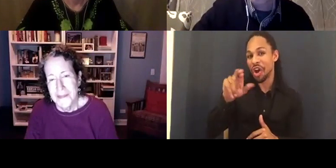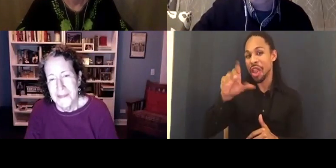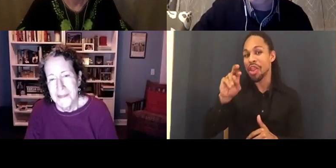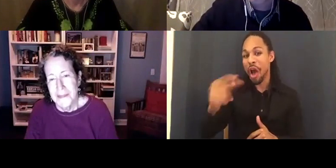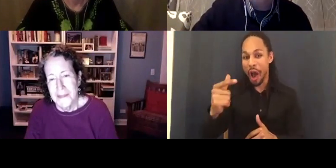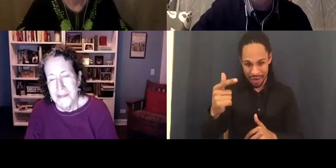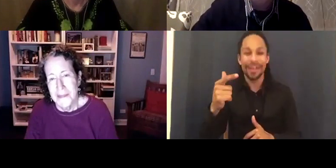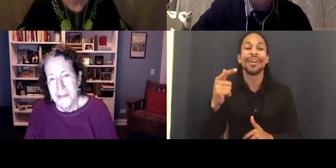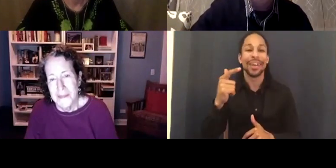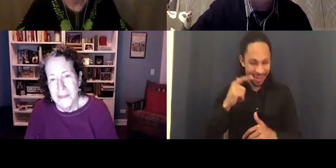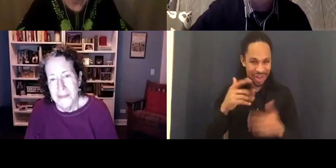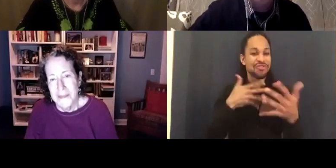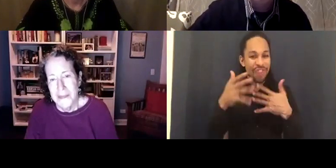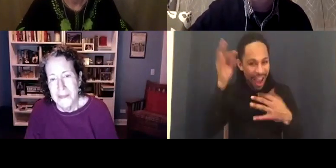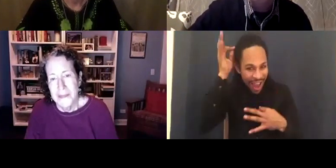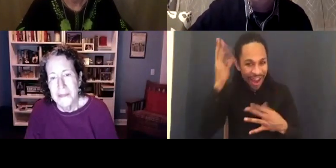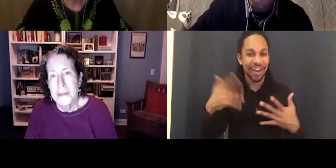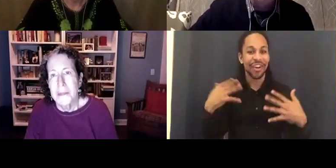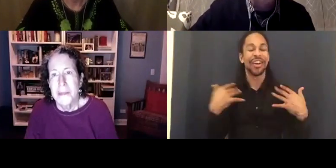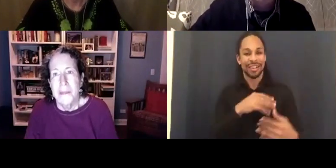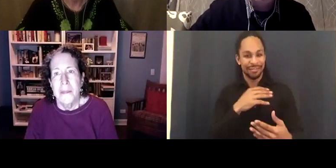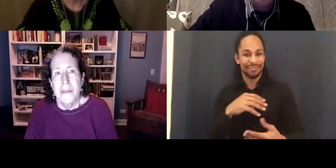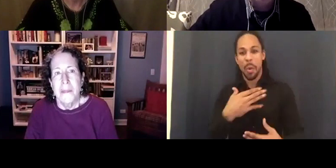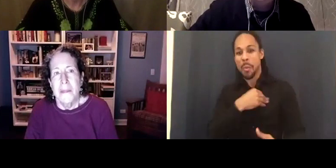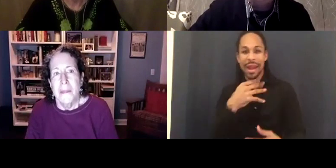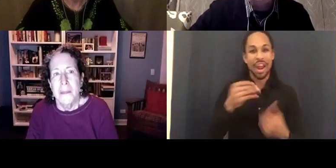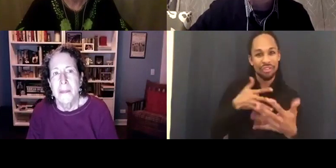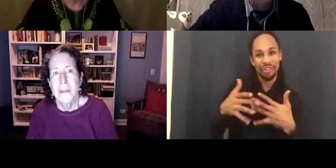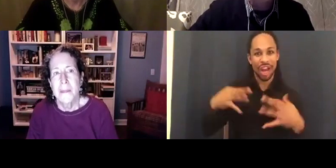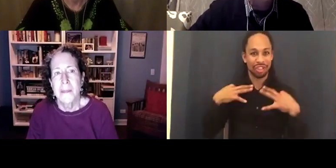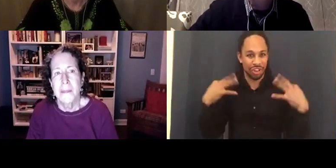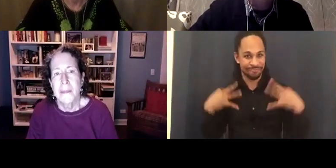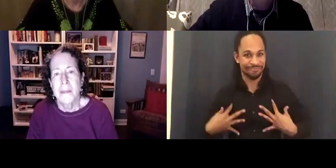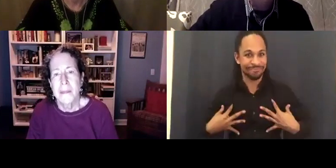Lawrence now to take it from here and guide the conversation and we'll see you towards